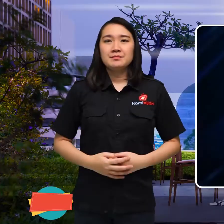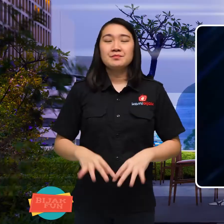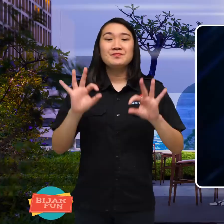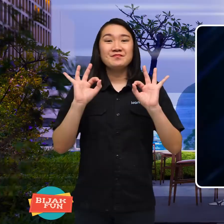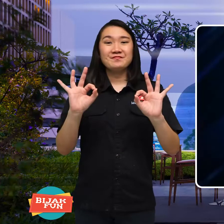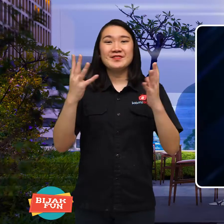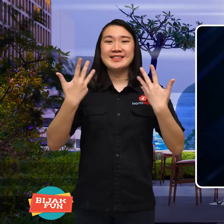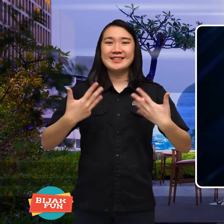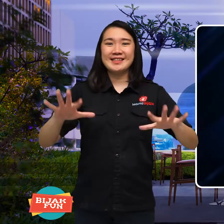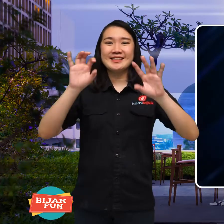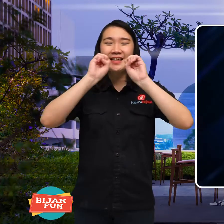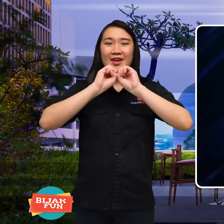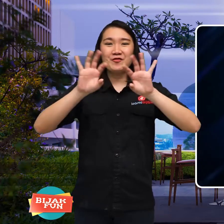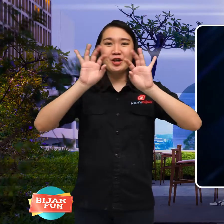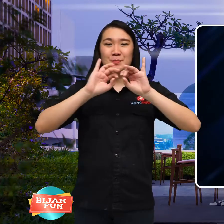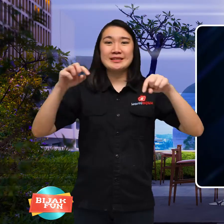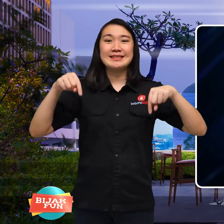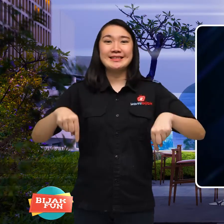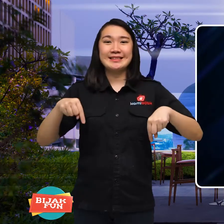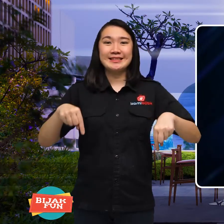Ok, finished today's information.